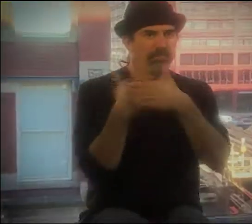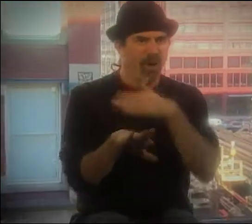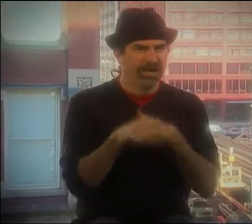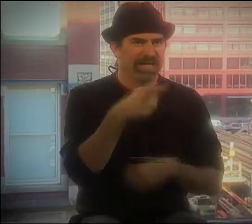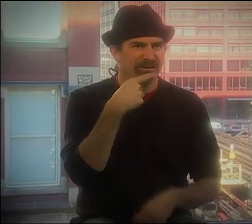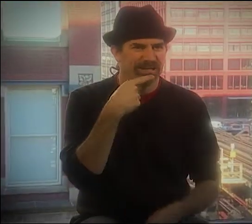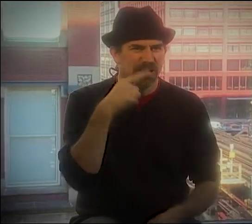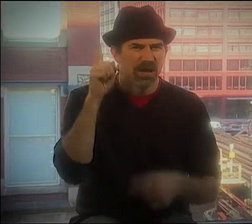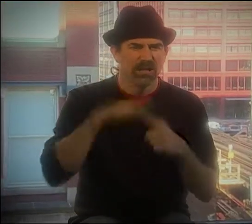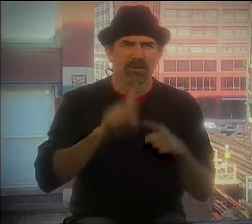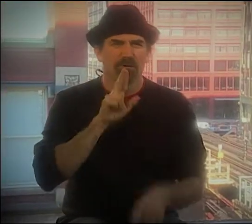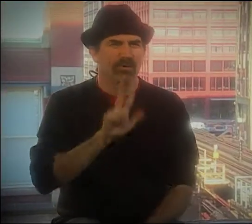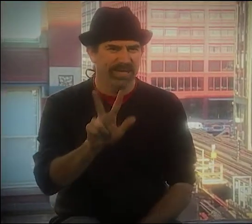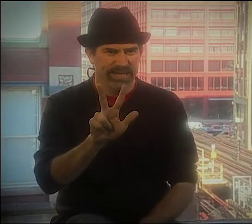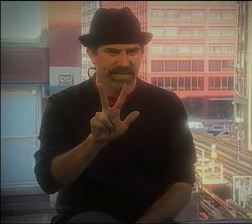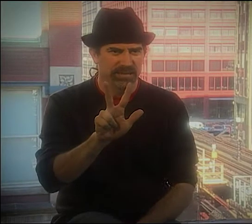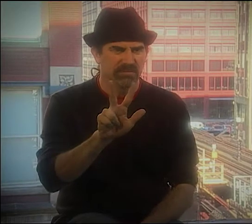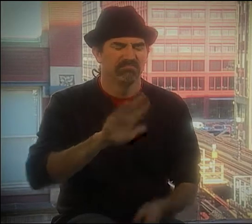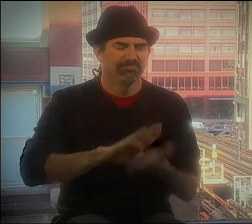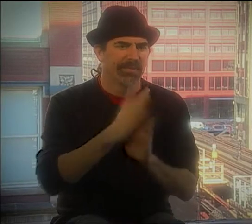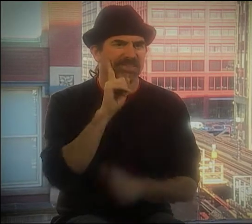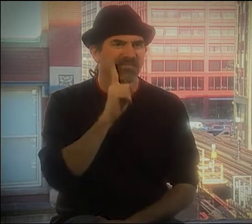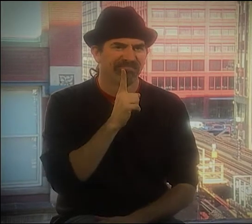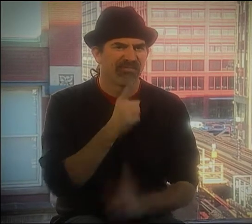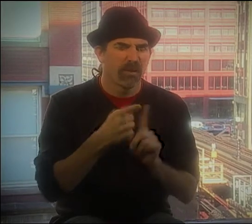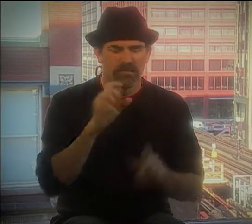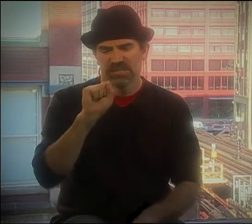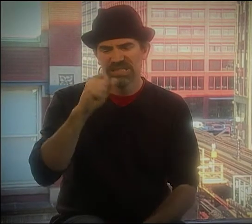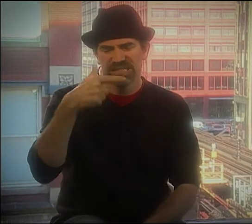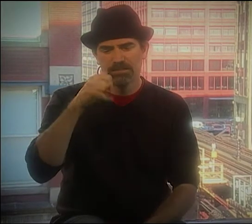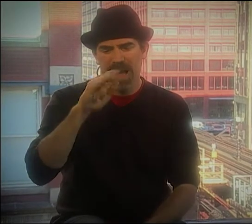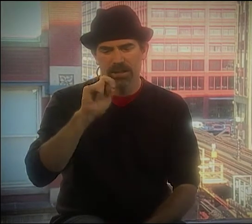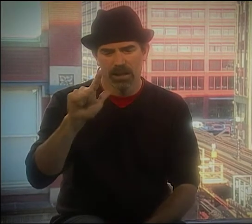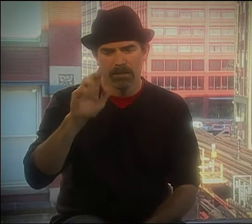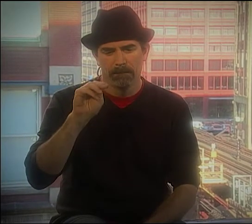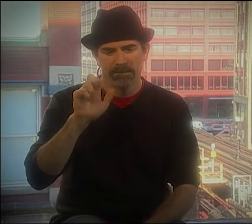I WAS HEARING UNTIL ABOUT THE AGE OF 3, AND THEN I